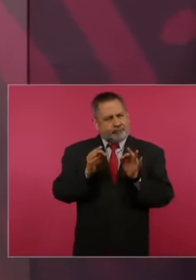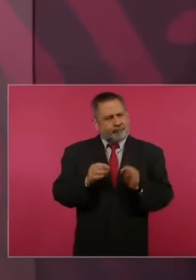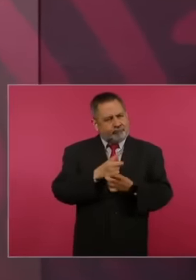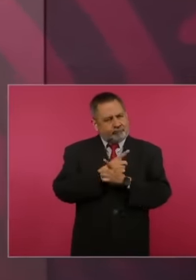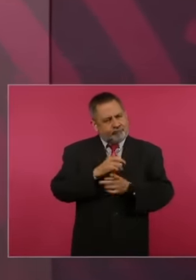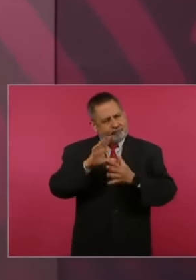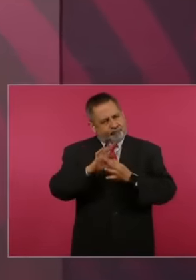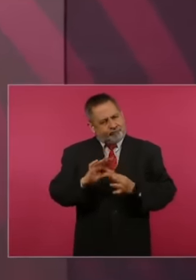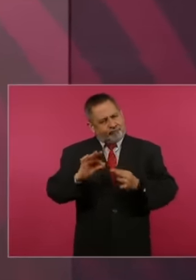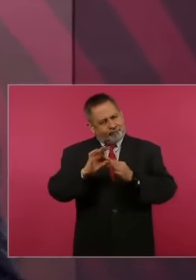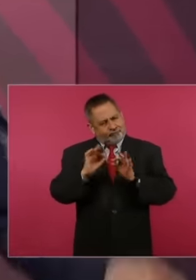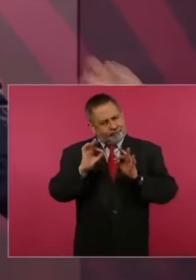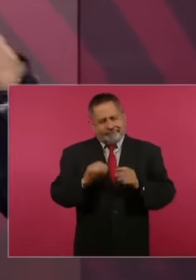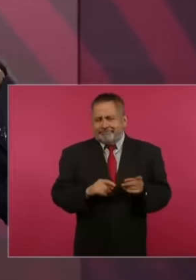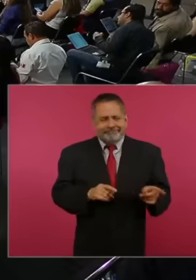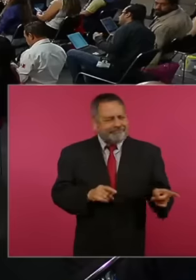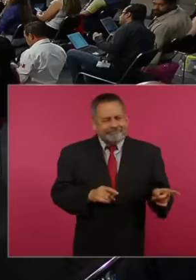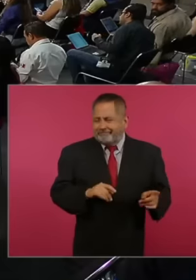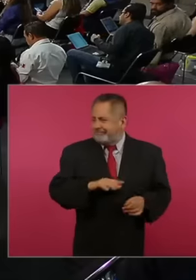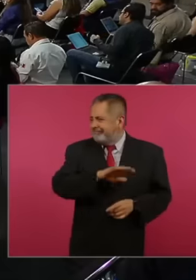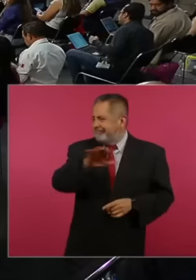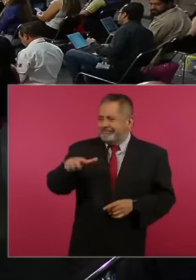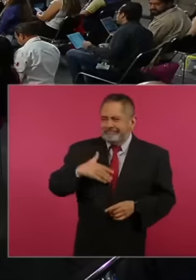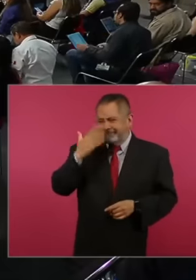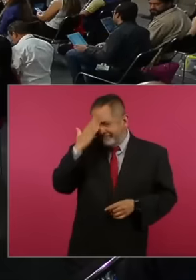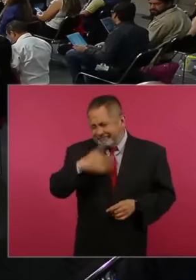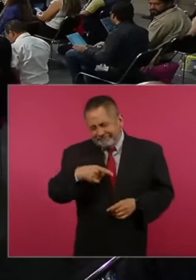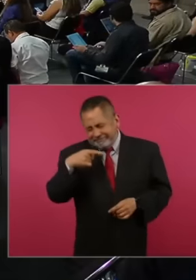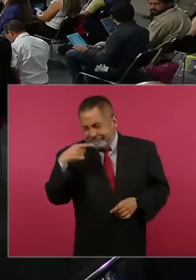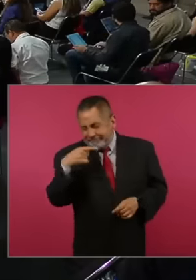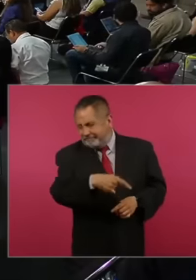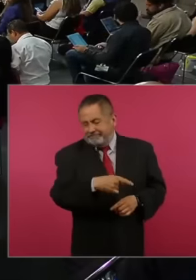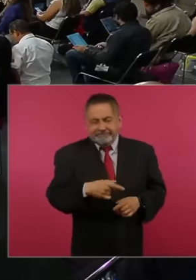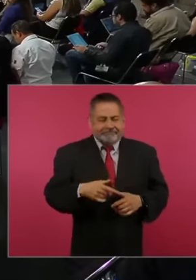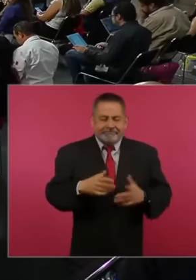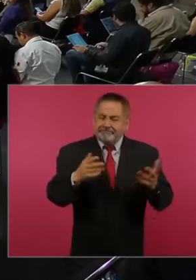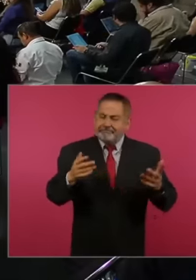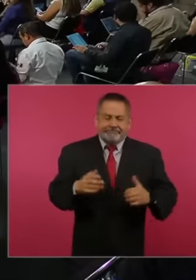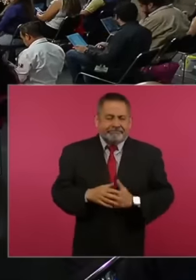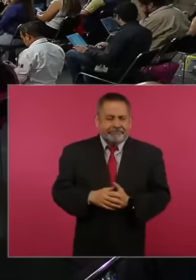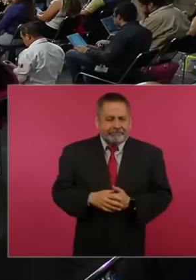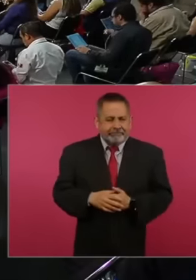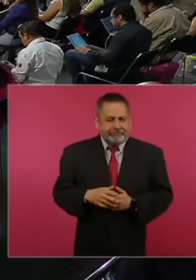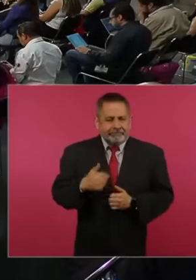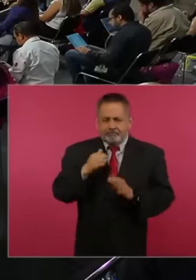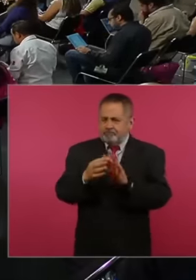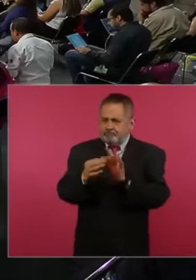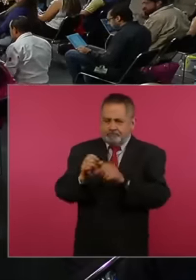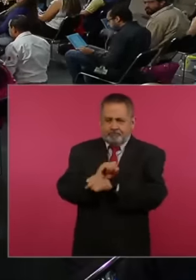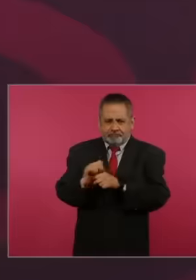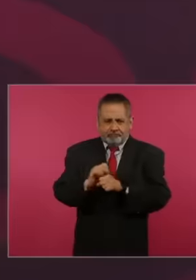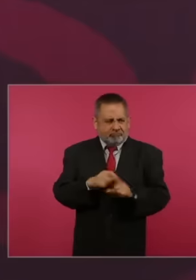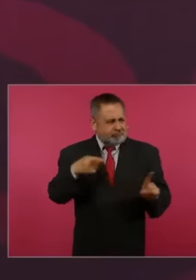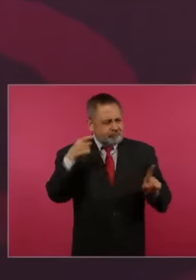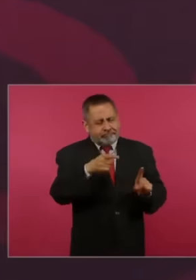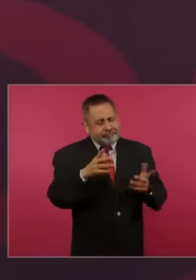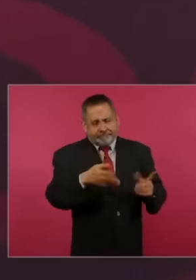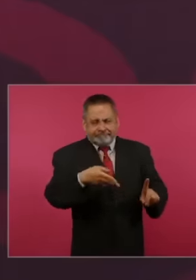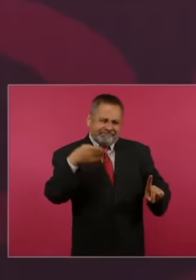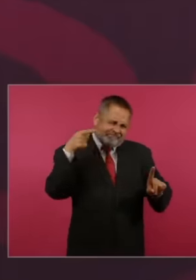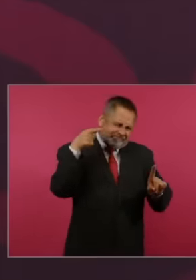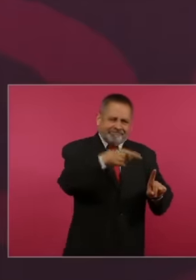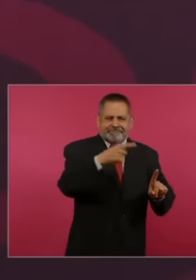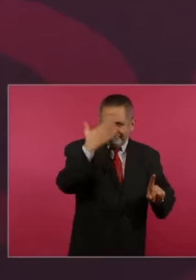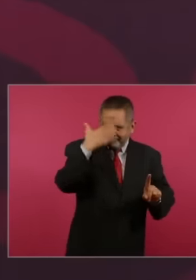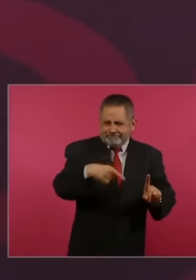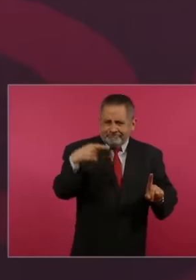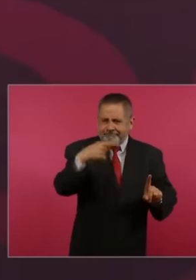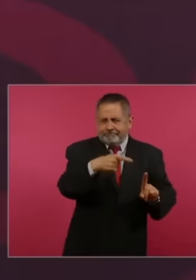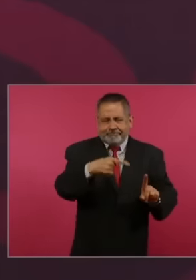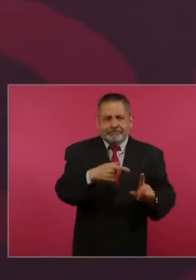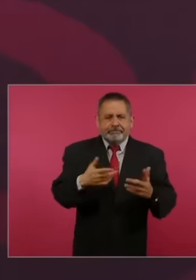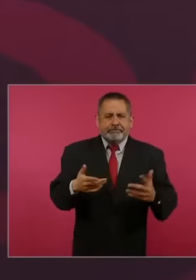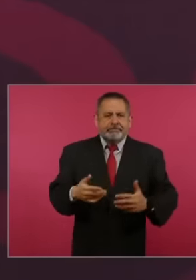eh more subtle less direct but